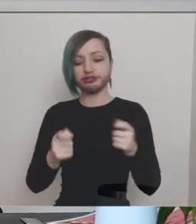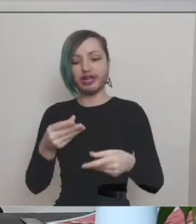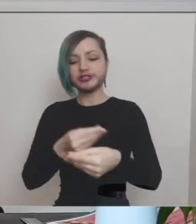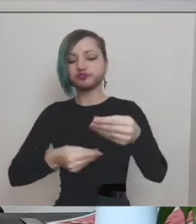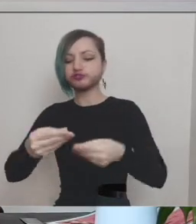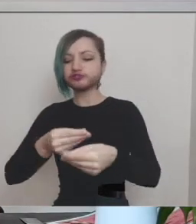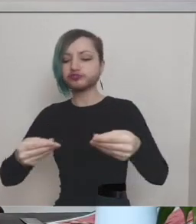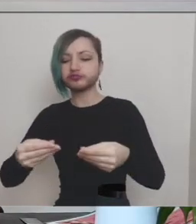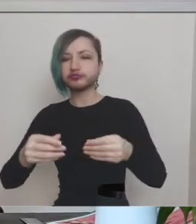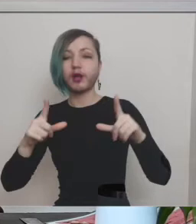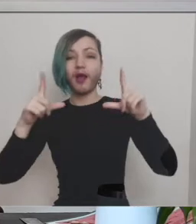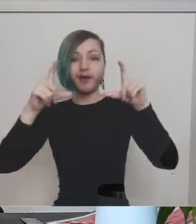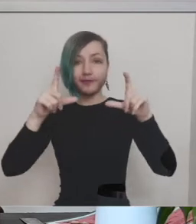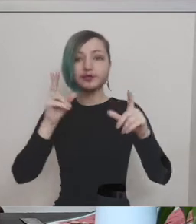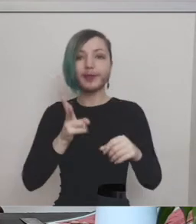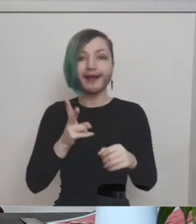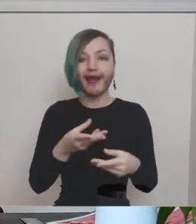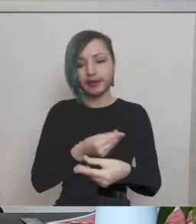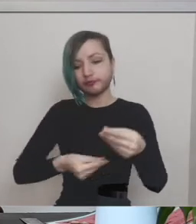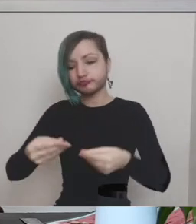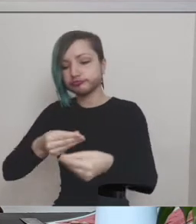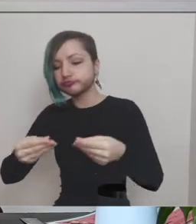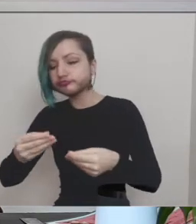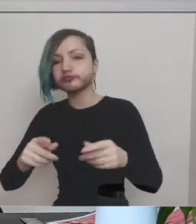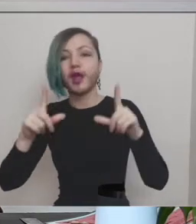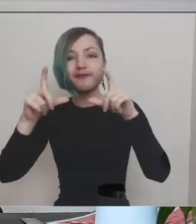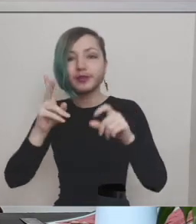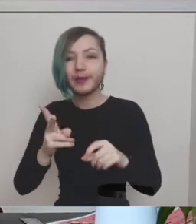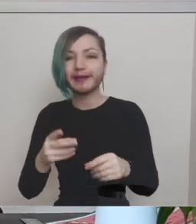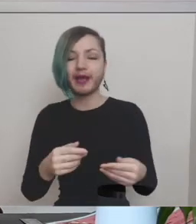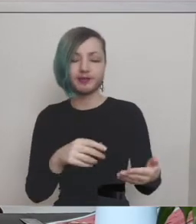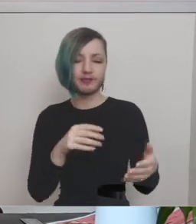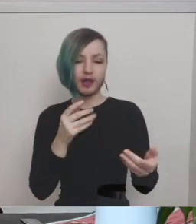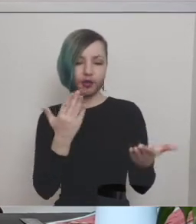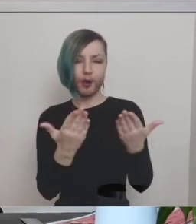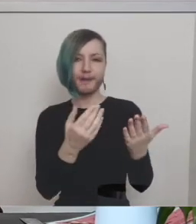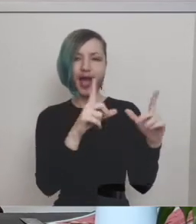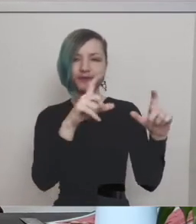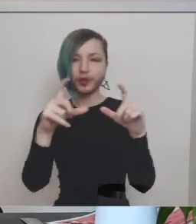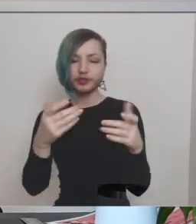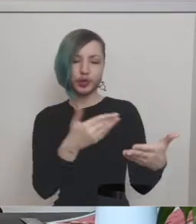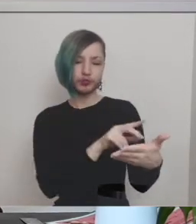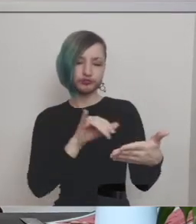of ways and then take photos and see which one works the best I really like this one actually